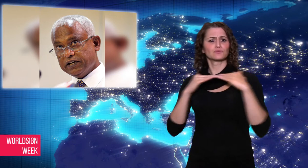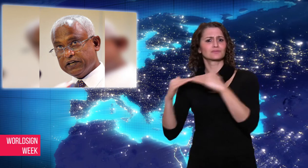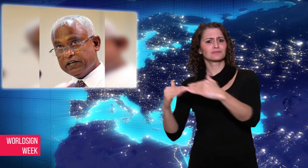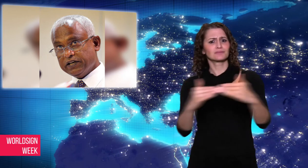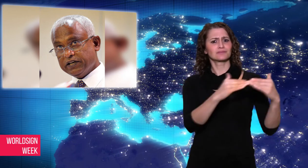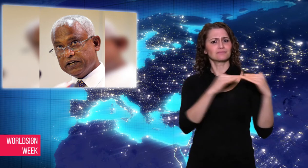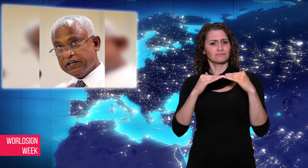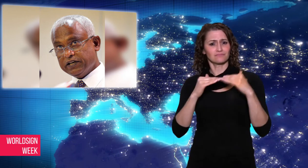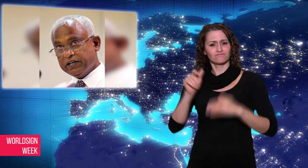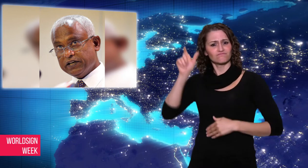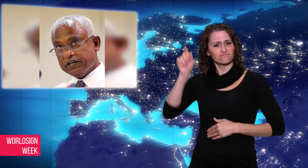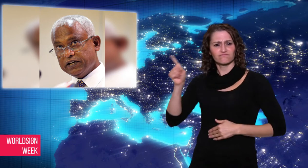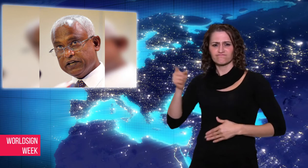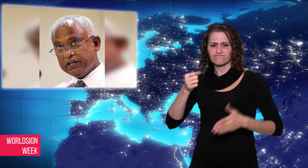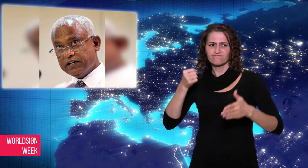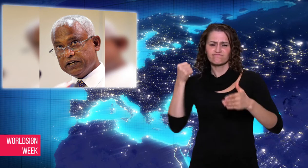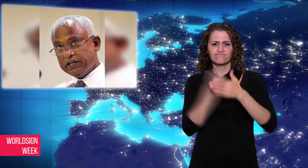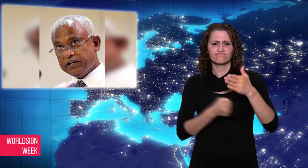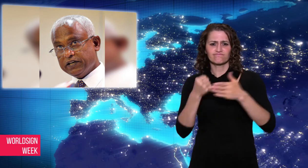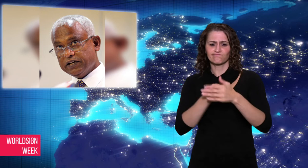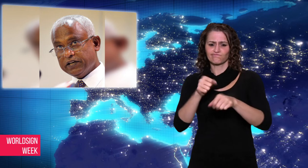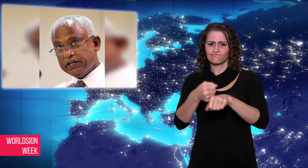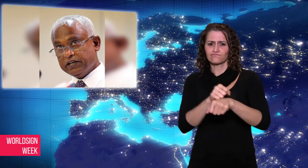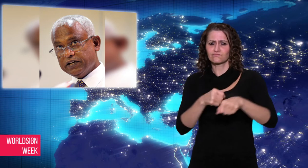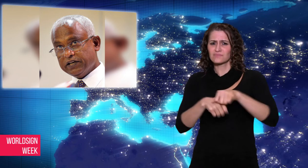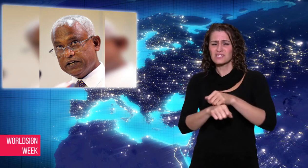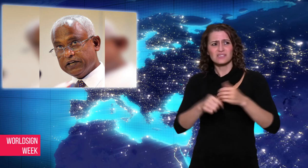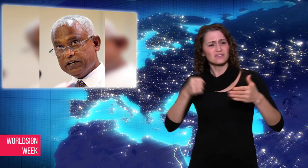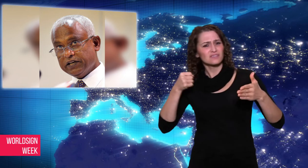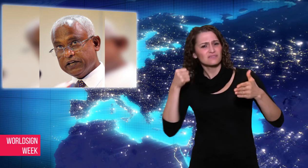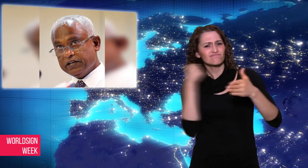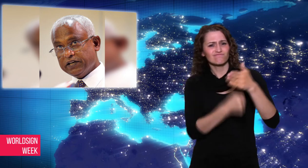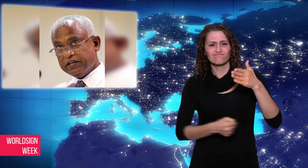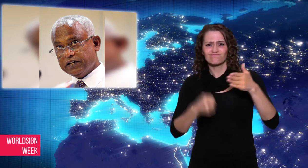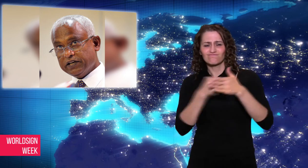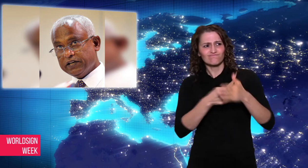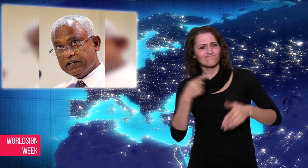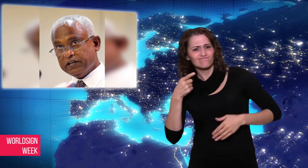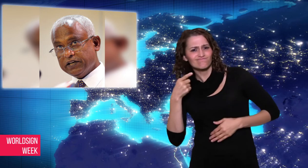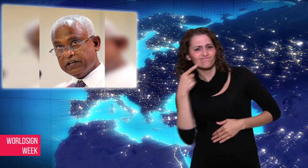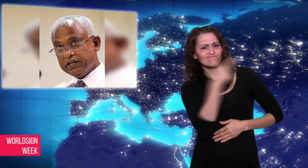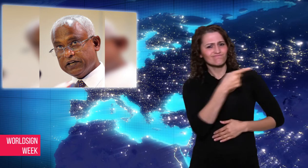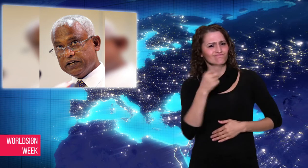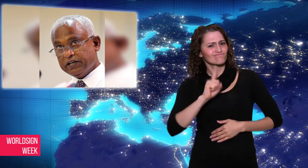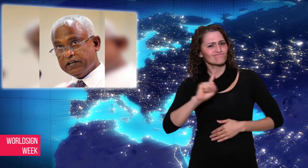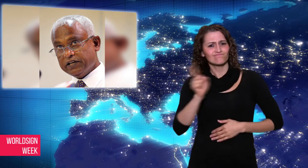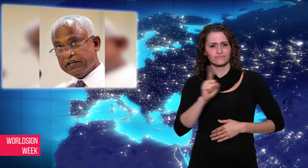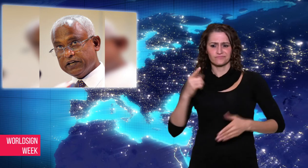for decades under autocratic